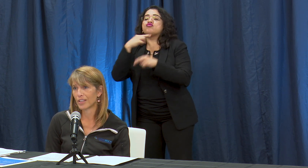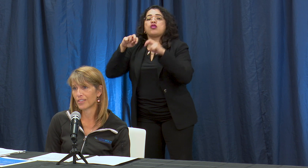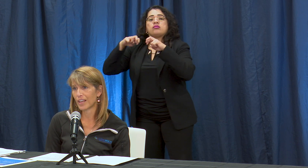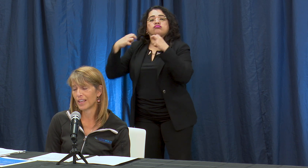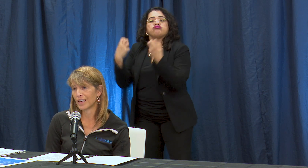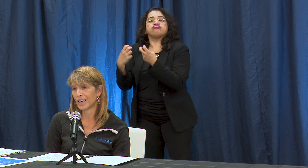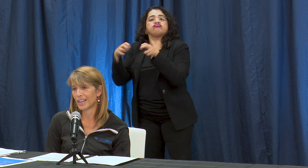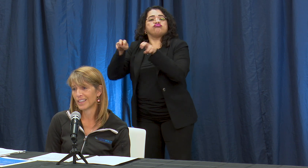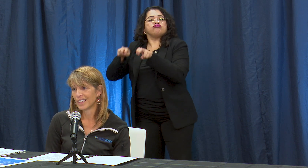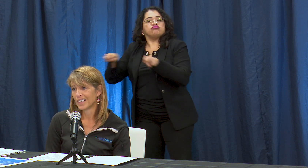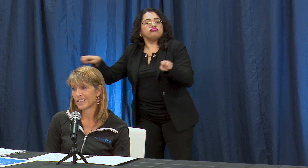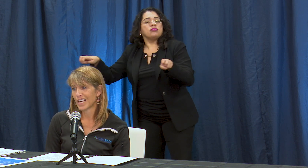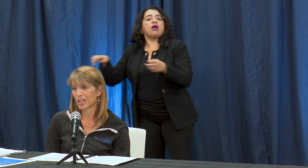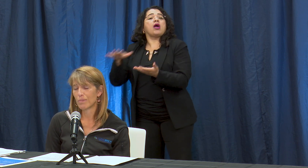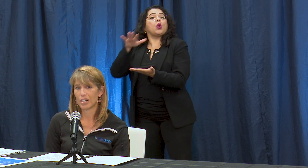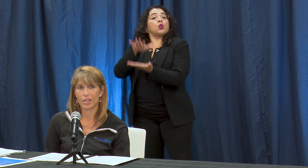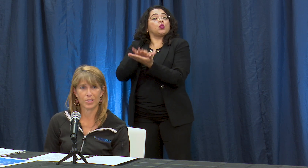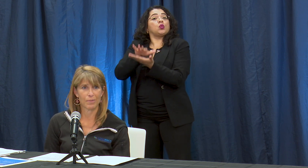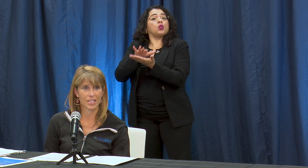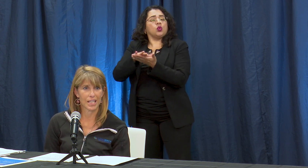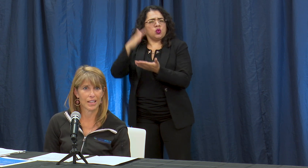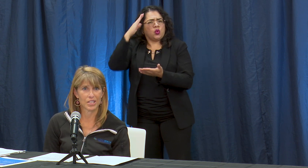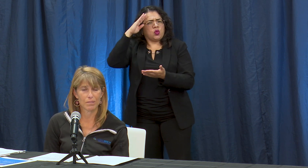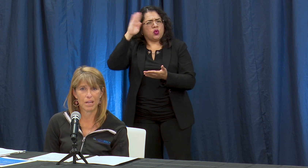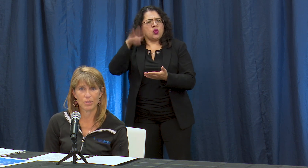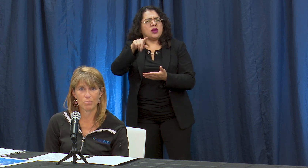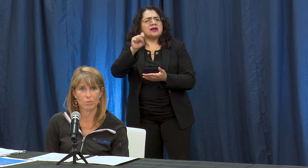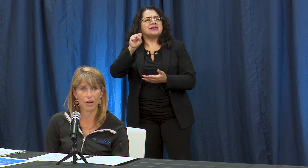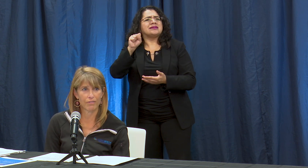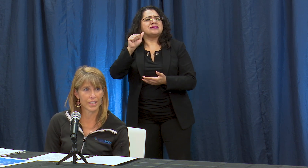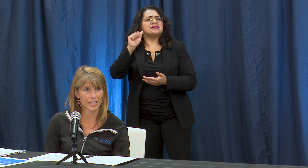in Sacramento there was something saying that's maybe some small fitness